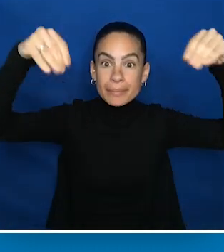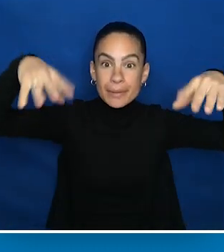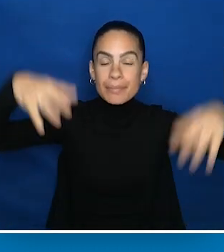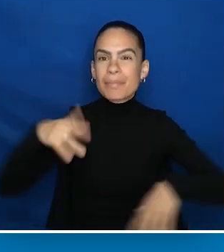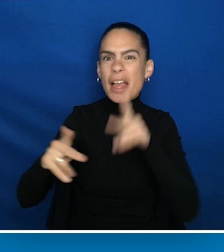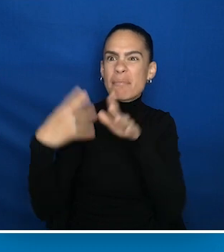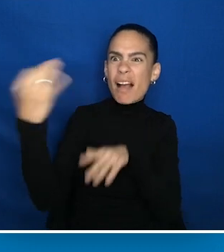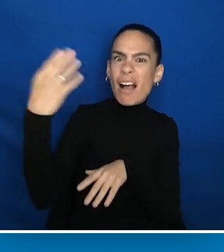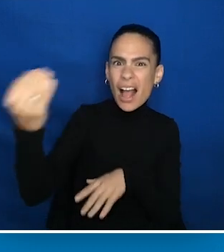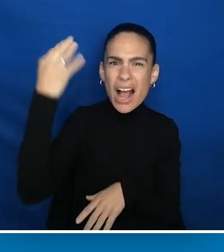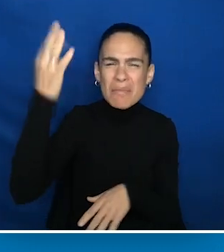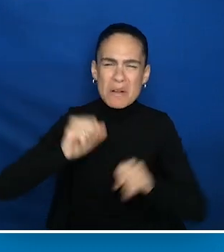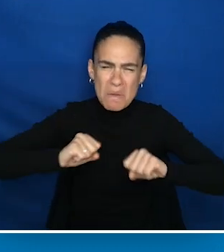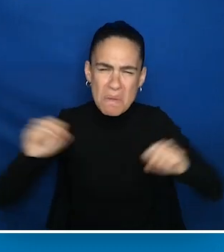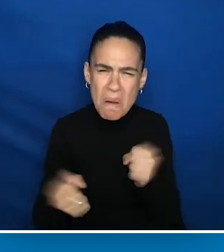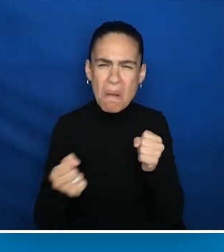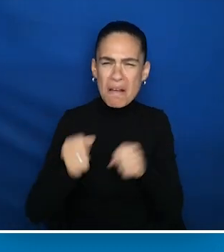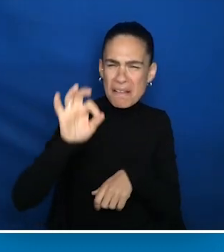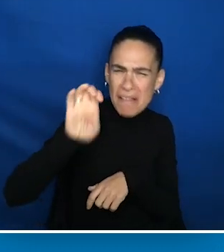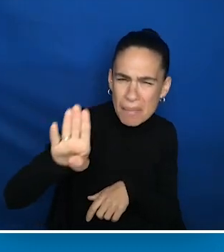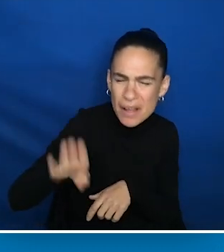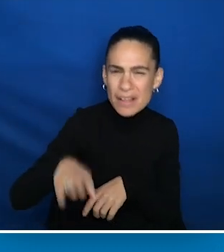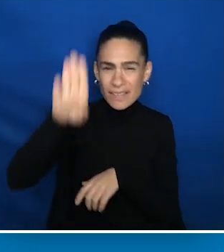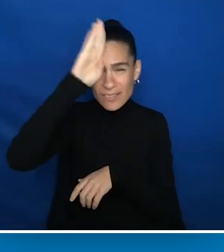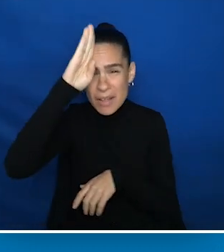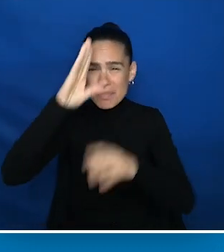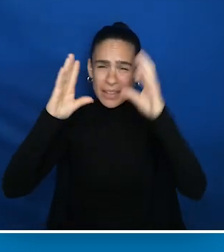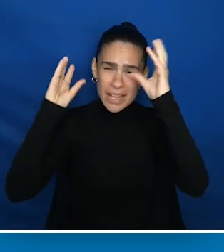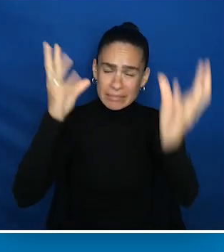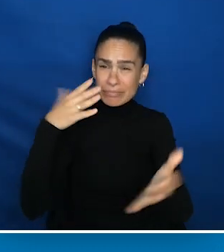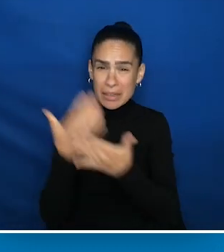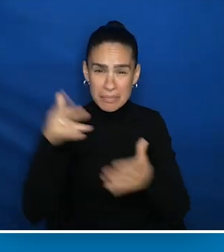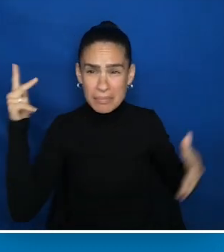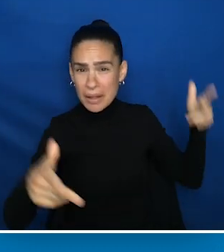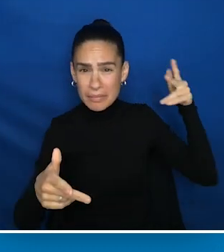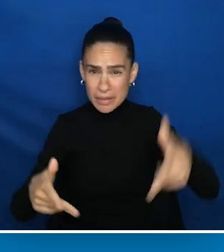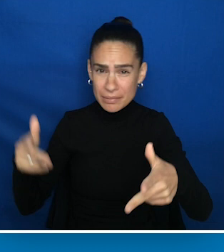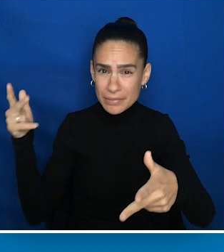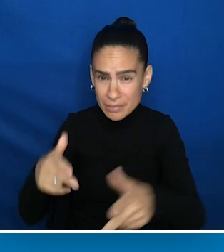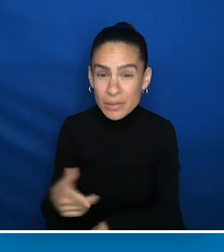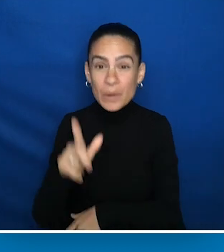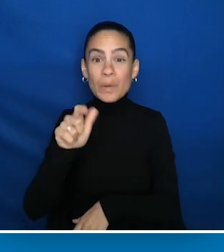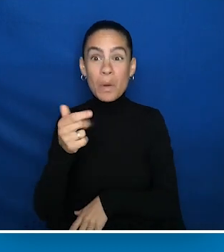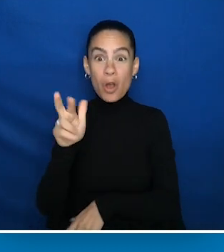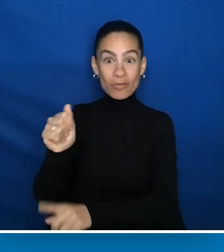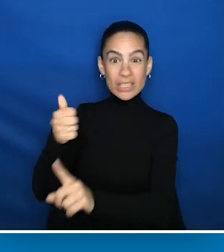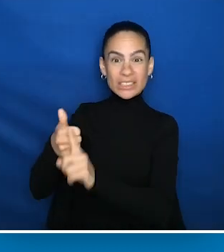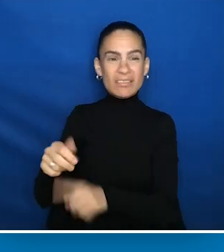Ambulances were showing up and firetrucks. It was pandemonium. And Laura turns to me and says, "I can't work like this."